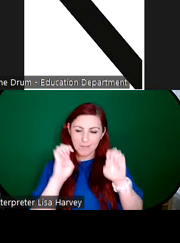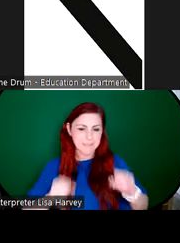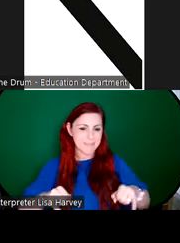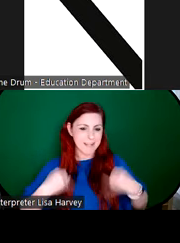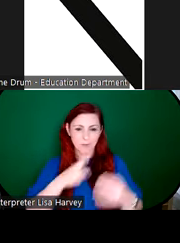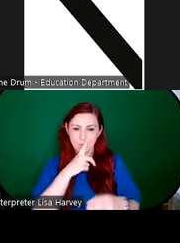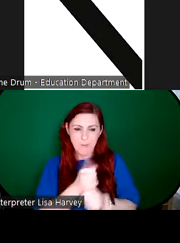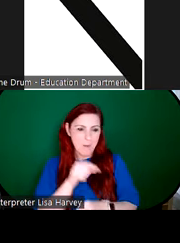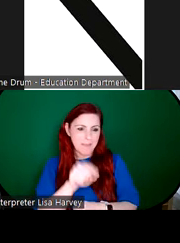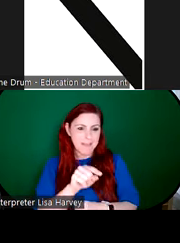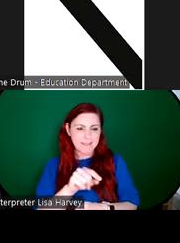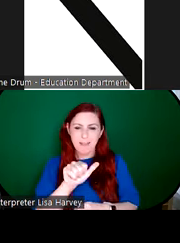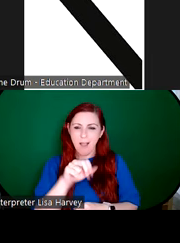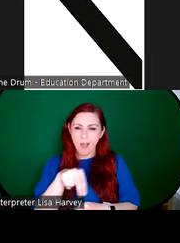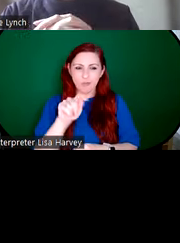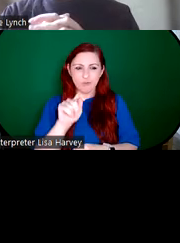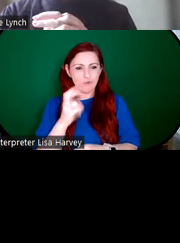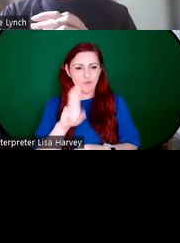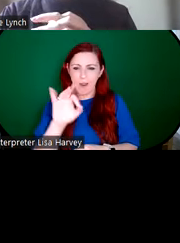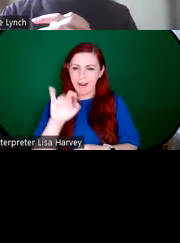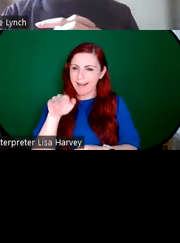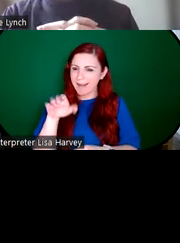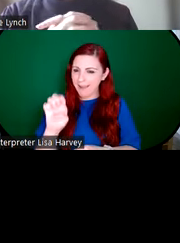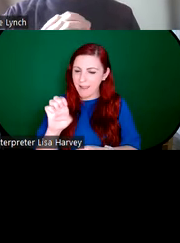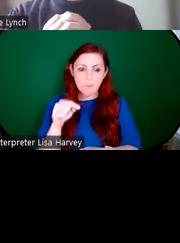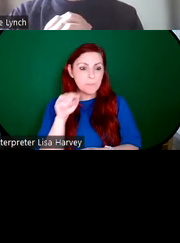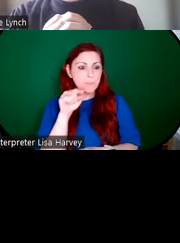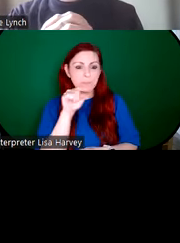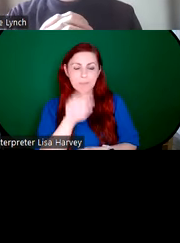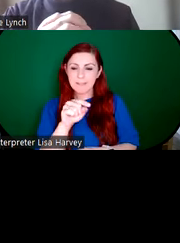artists in the collective today. This exhibition is the very first exhibition